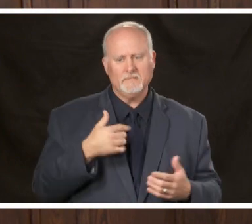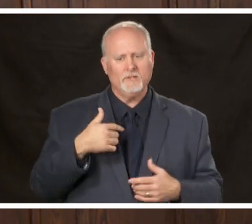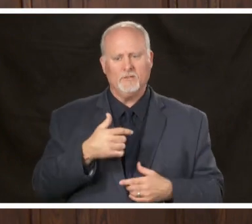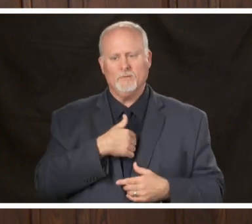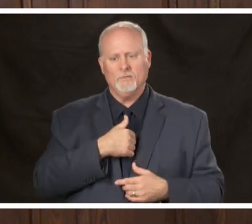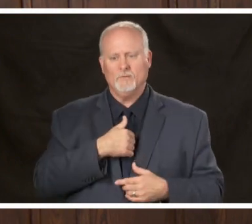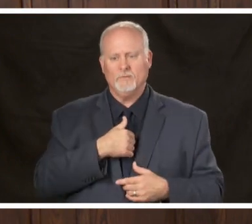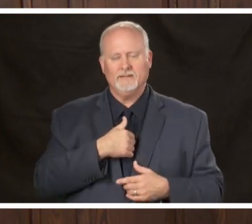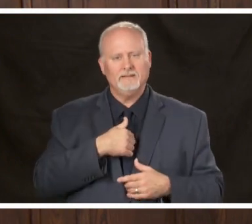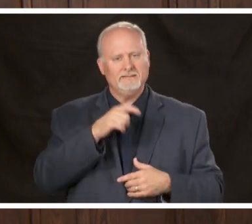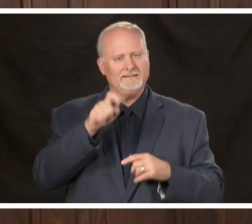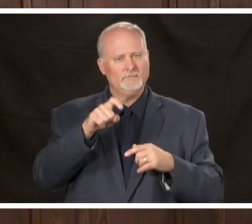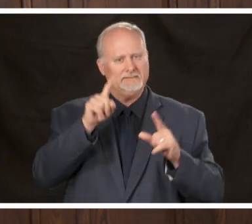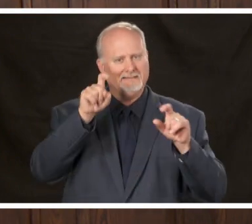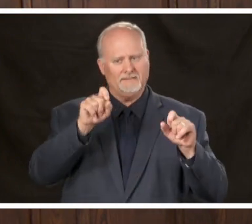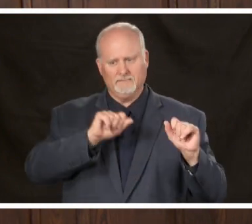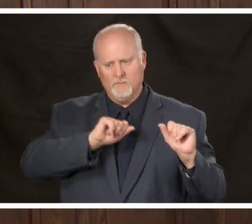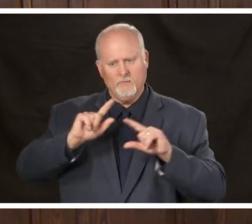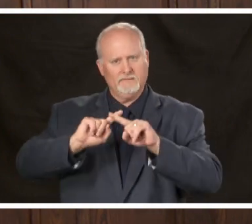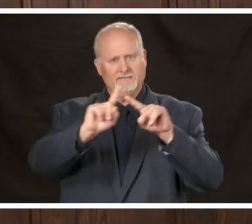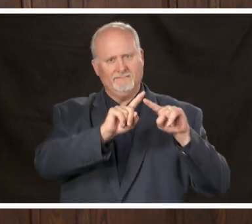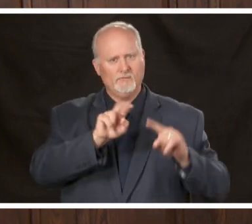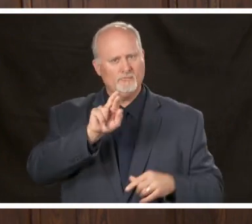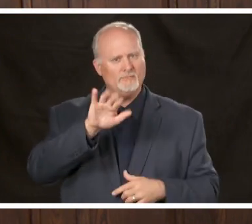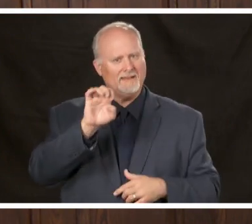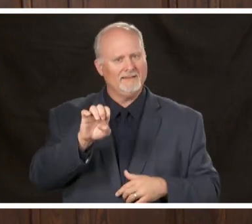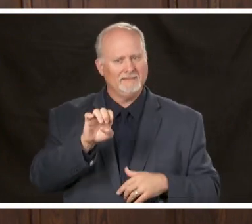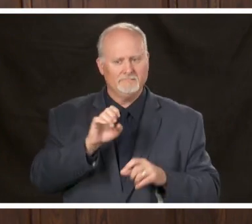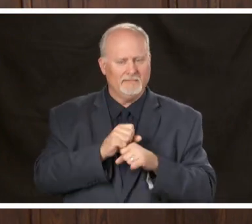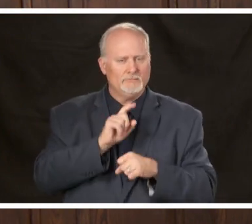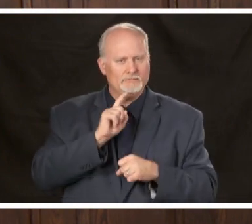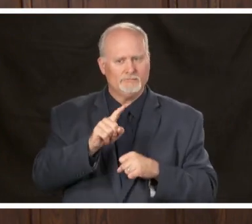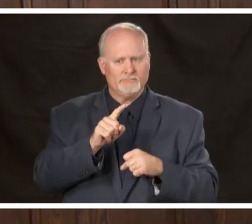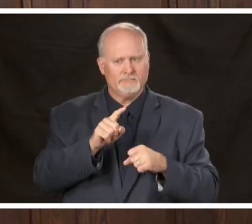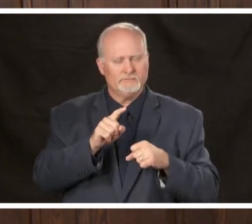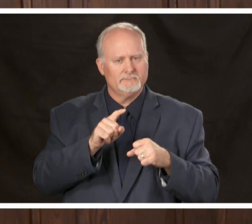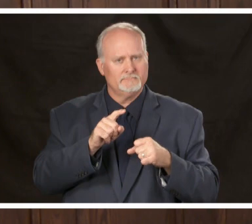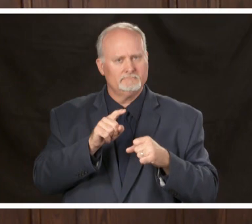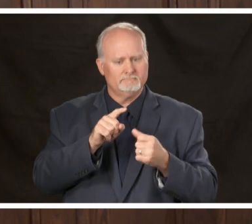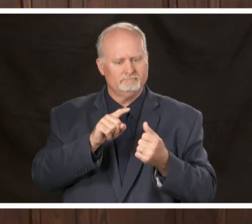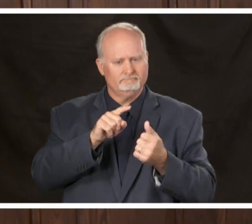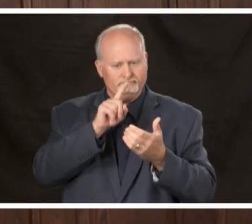have no cases so that's just another thing we're following and there's a bit